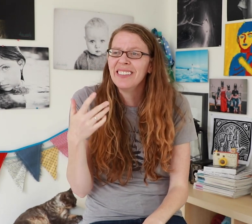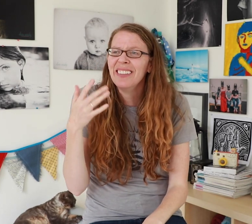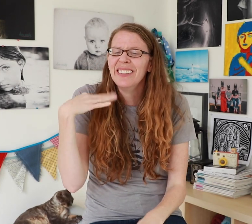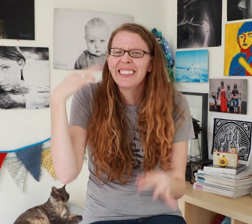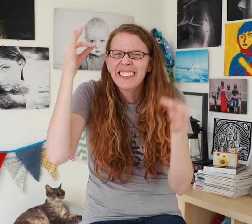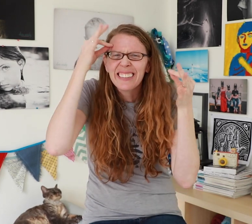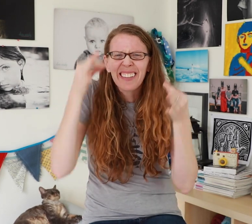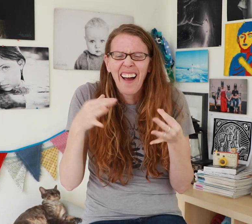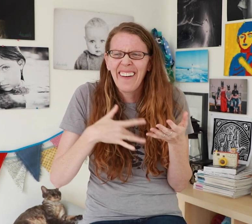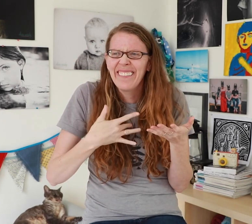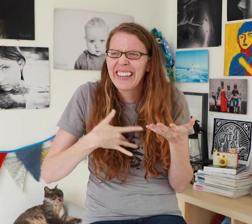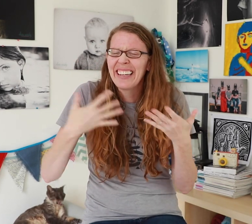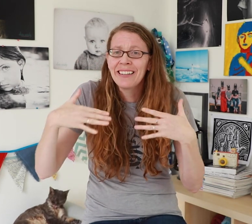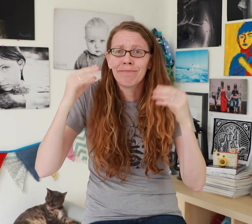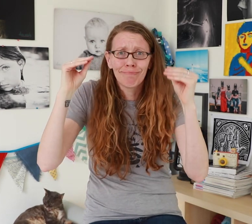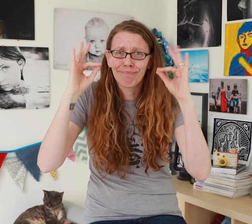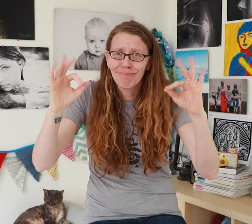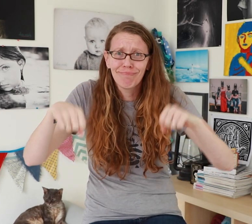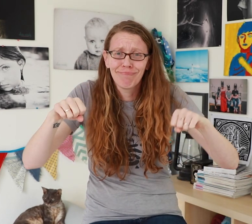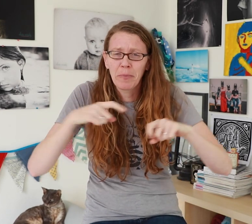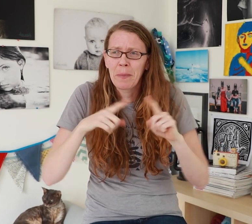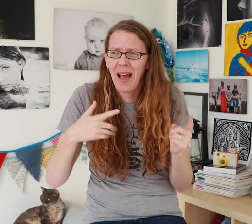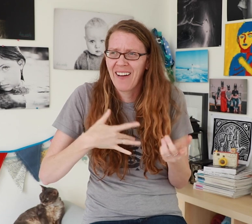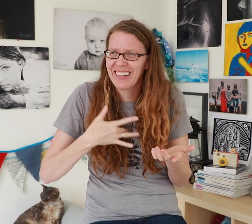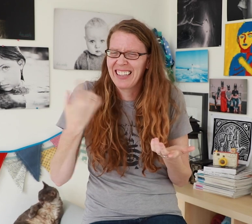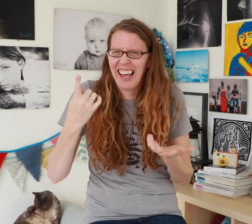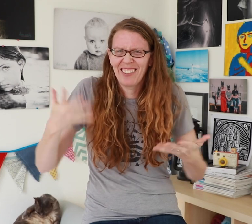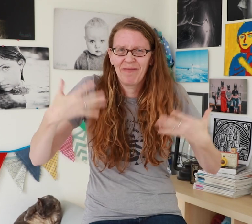I liked teaching but I realized that I was missing the “art” part of me.